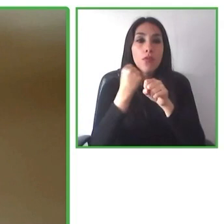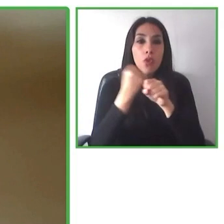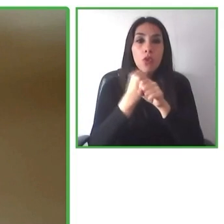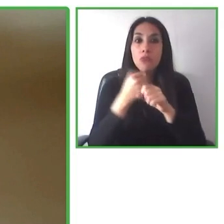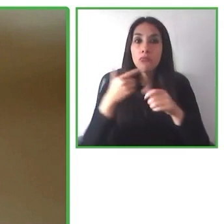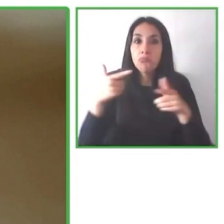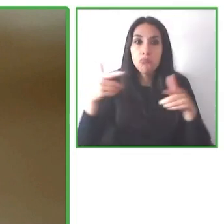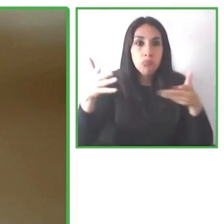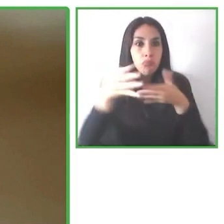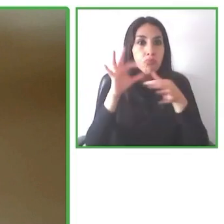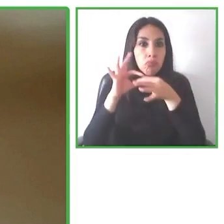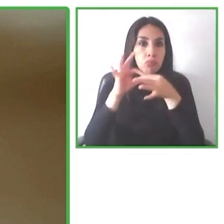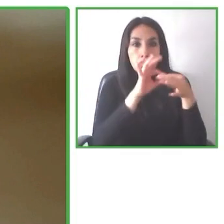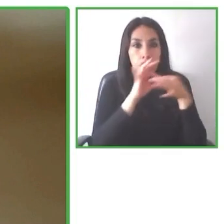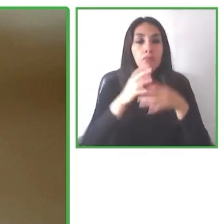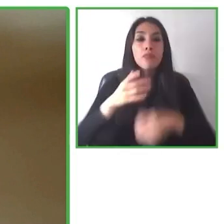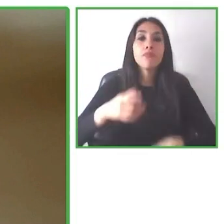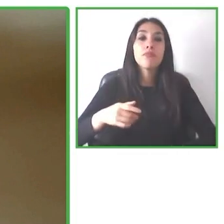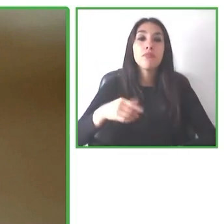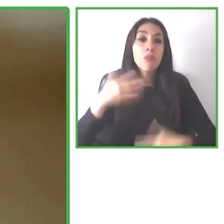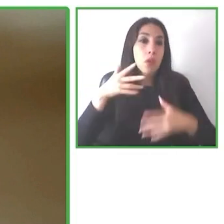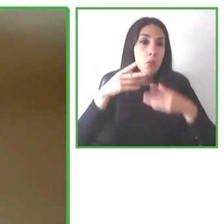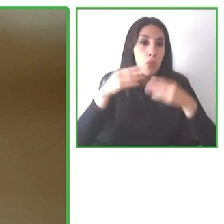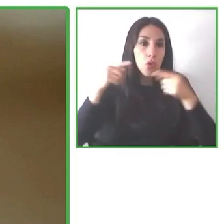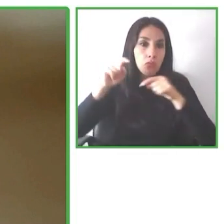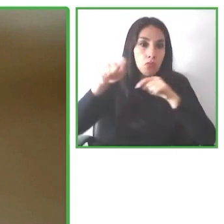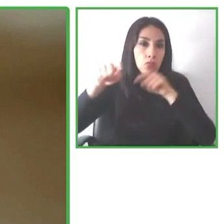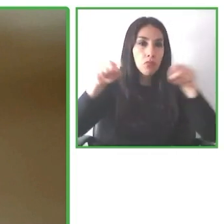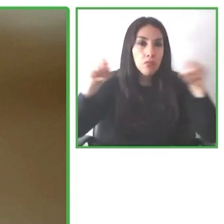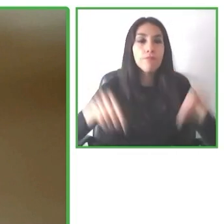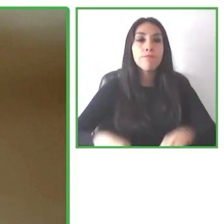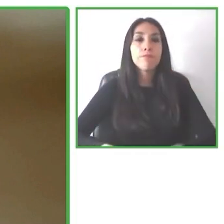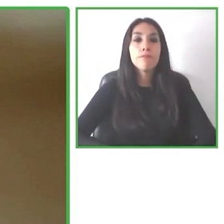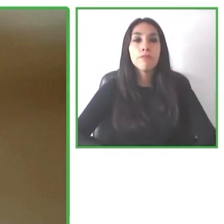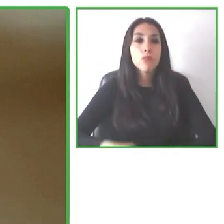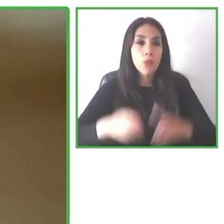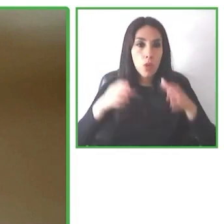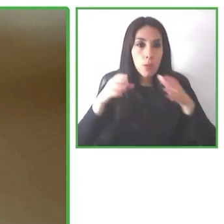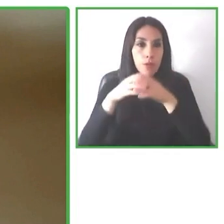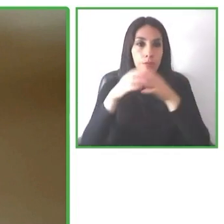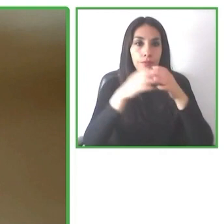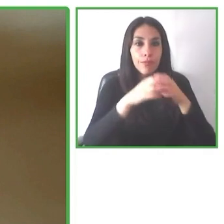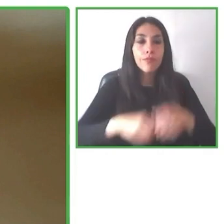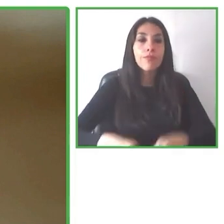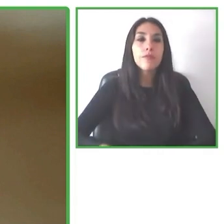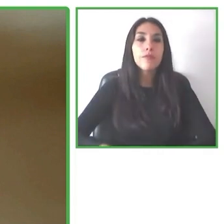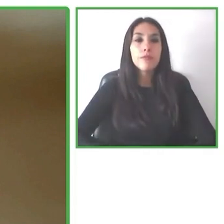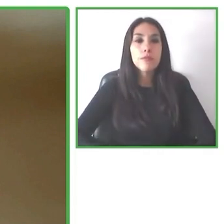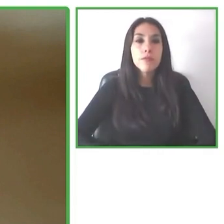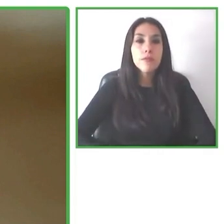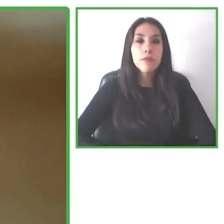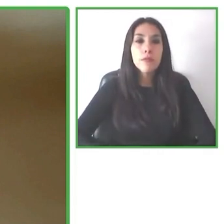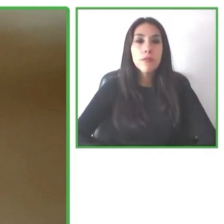With different international organizations as well. In order to work on tourism standards with uni